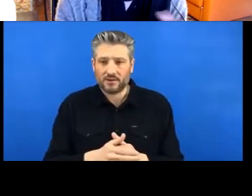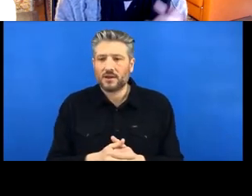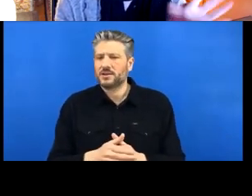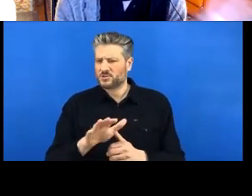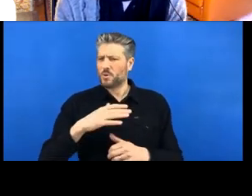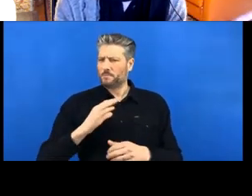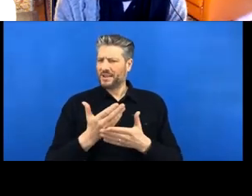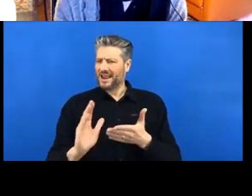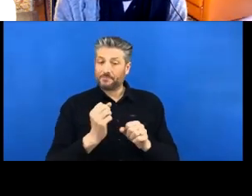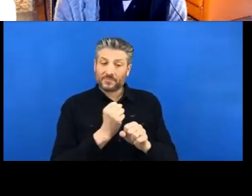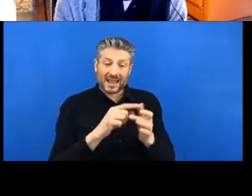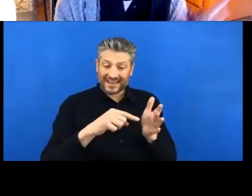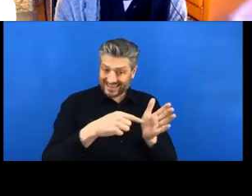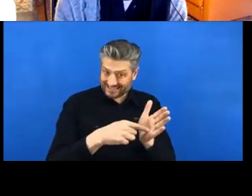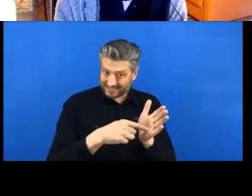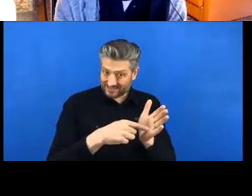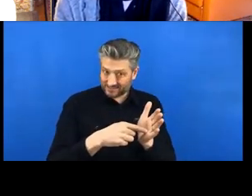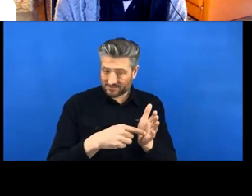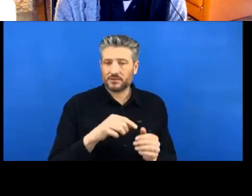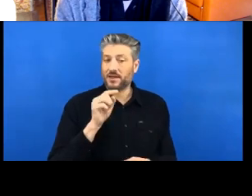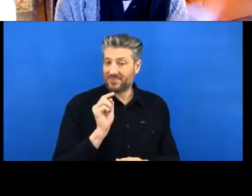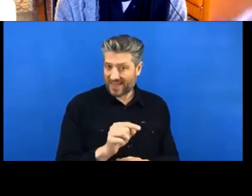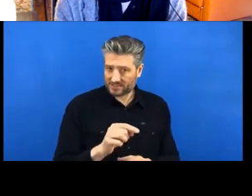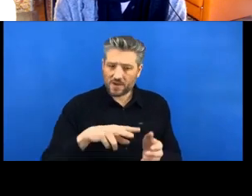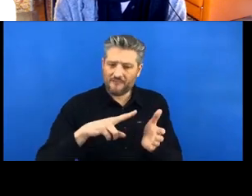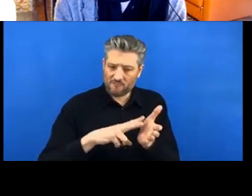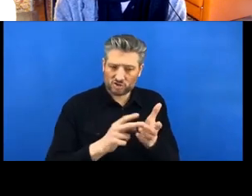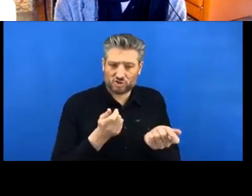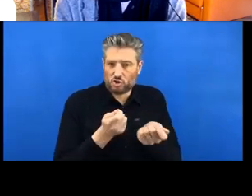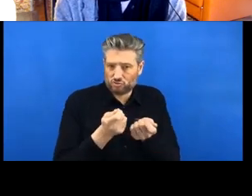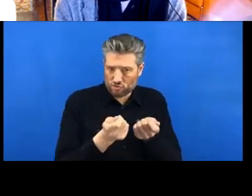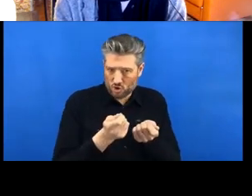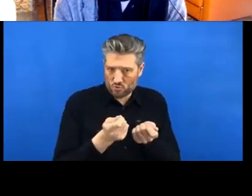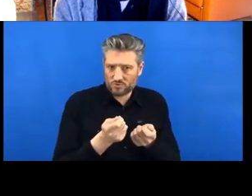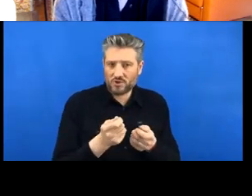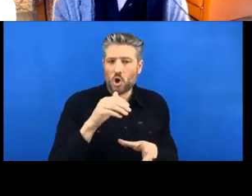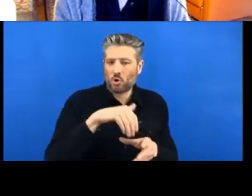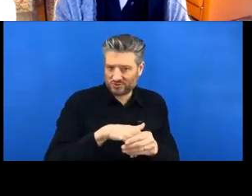Well, it doesn't have to be online, but it's going to be online on GitHub initially. So Git is the version control content management system, it’s local, right? So it's on your own computer,